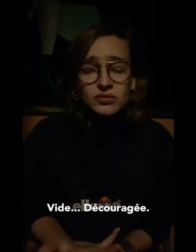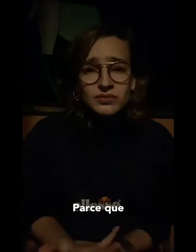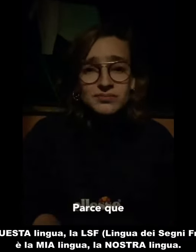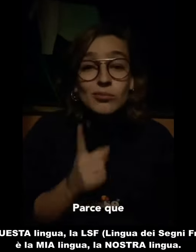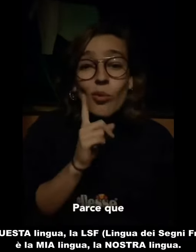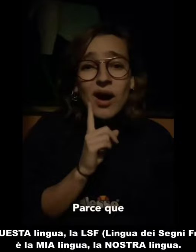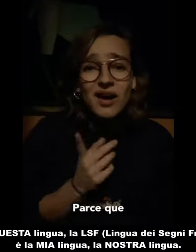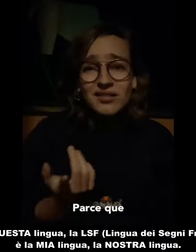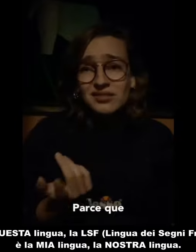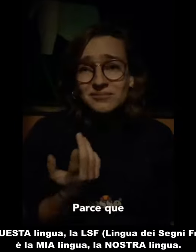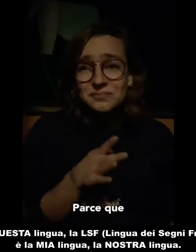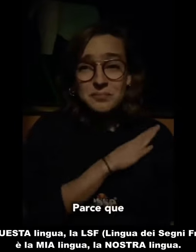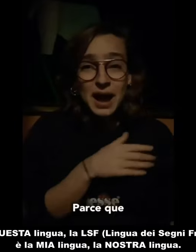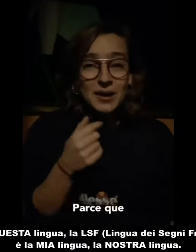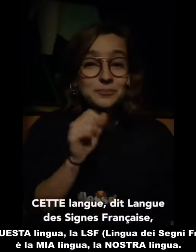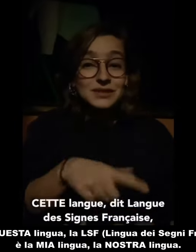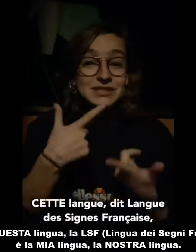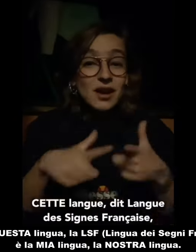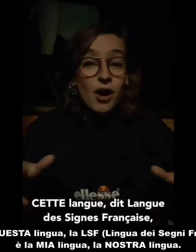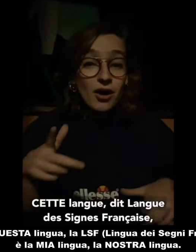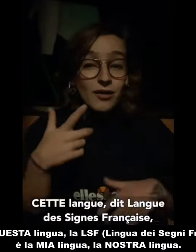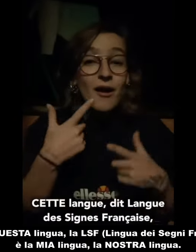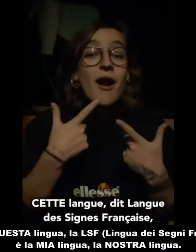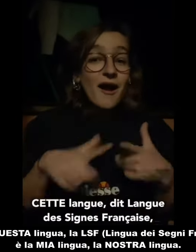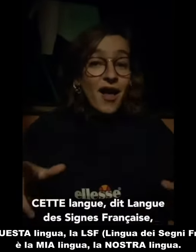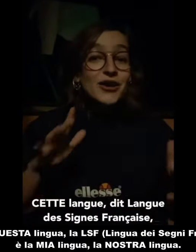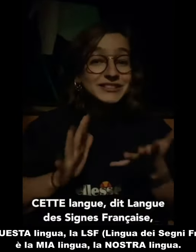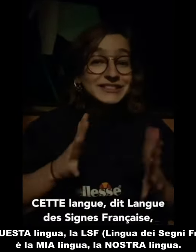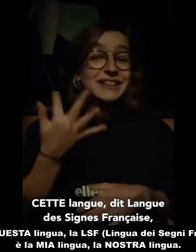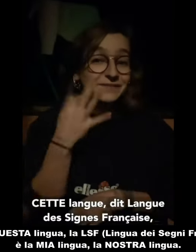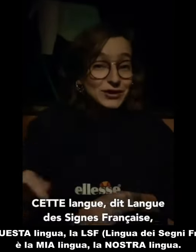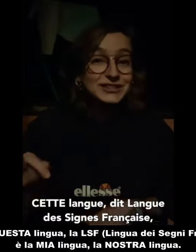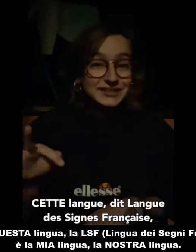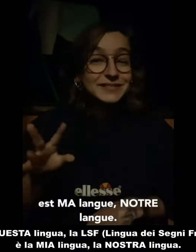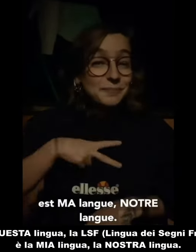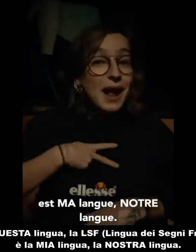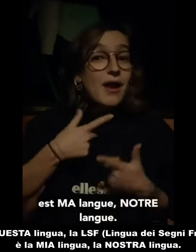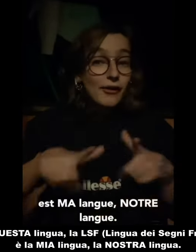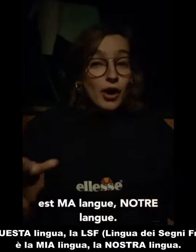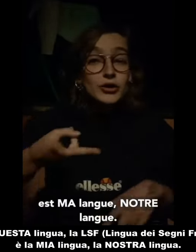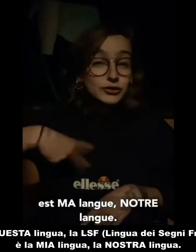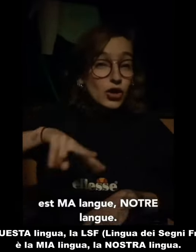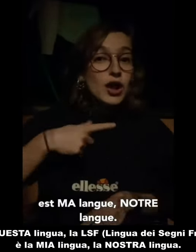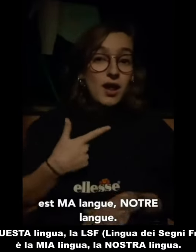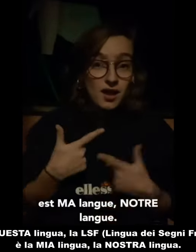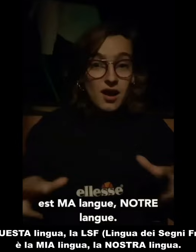'Cause THIS language, the LSF (French Sign Language) It's MY language, OUR language